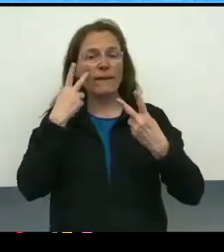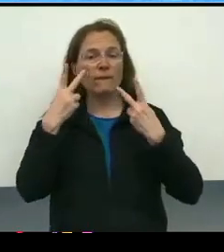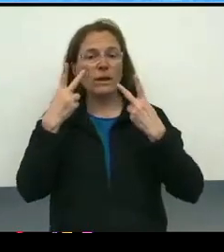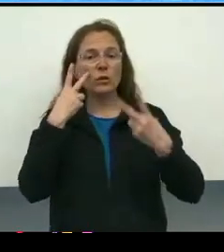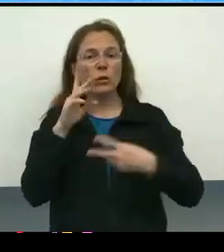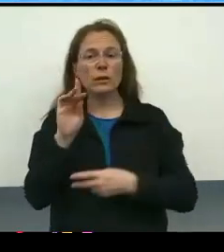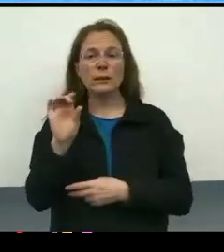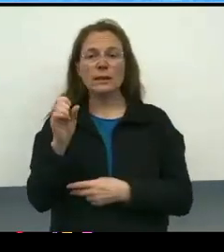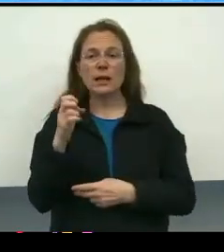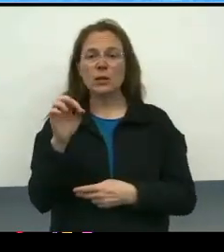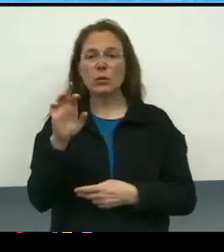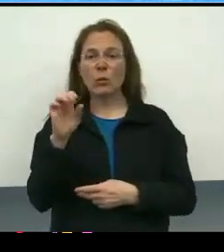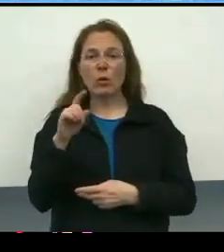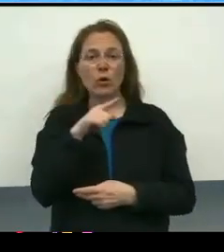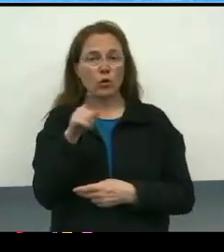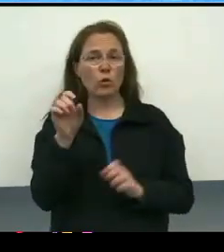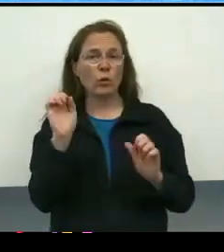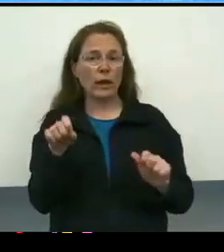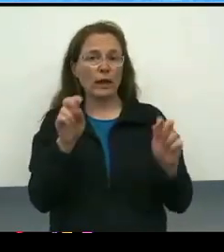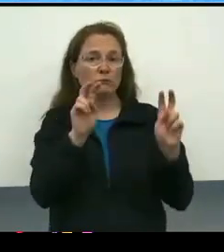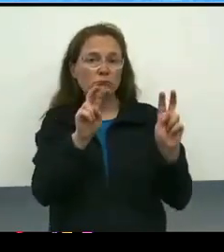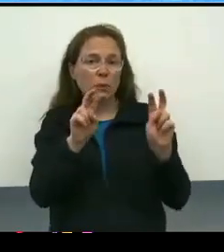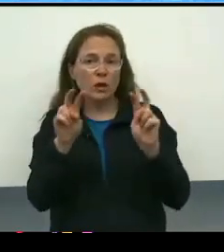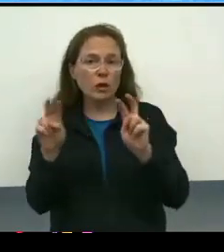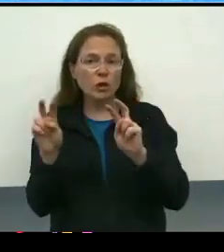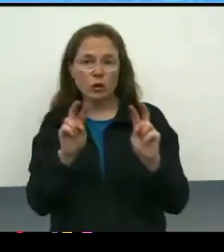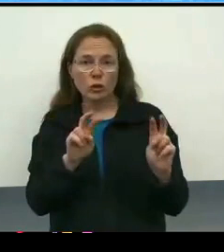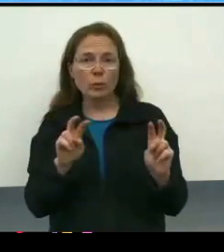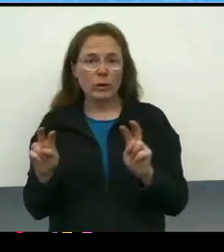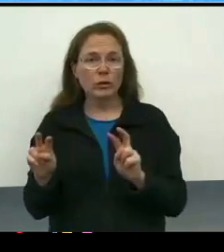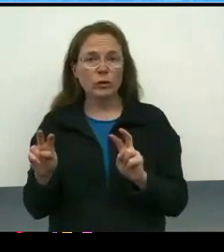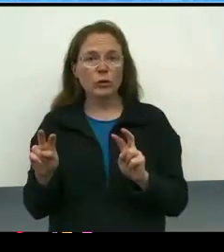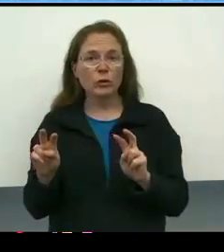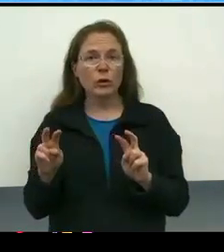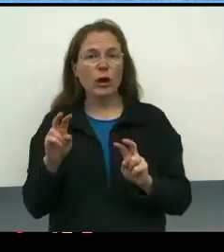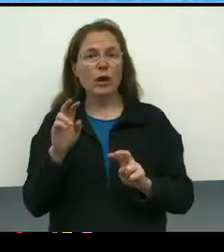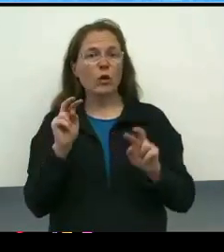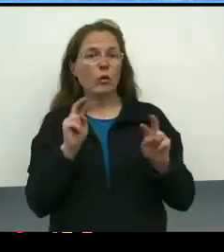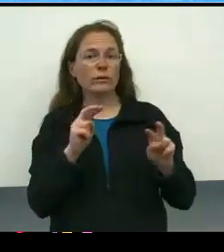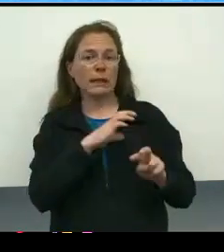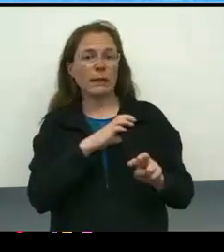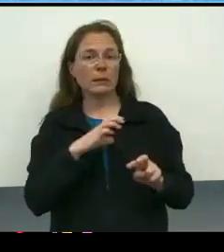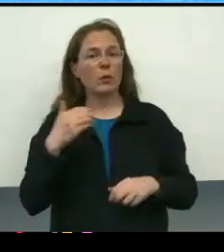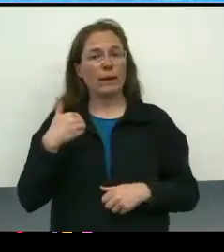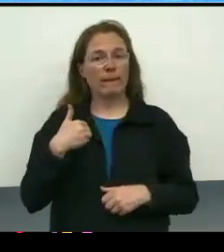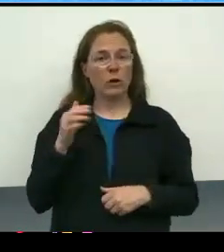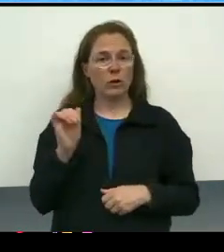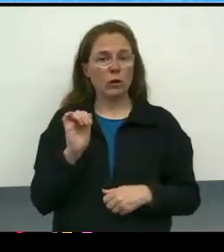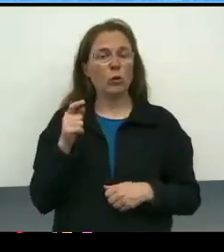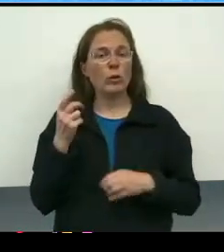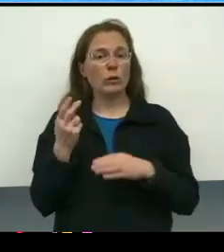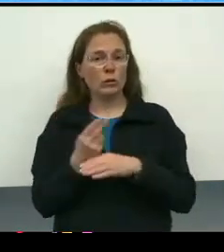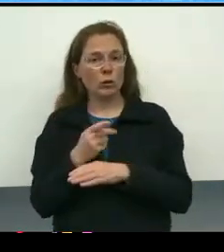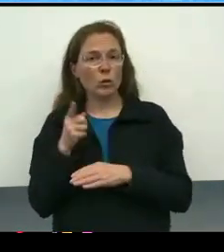that we will all be able to monitor. You will have, the oversight committee will have, and, of course, we will be using it and updating it